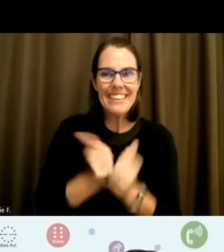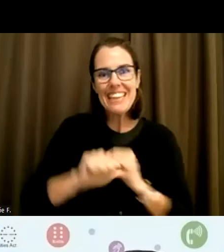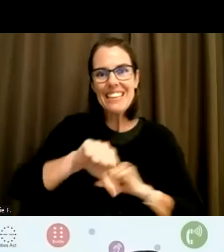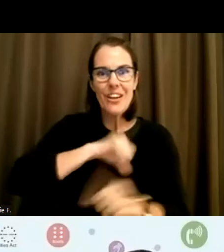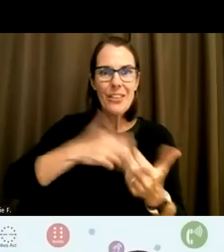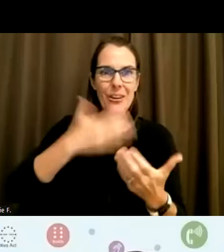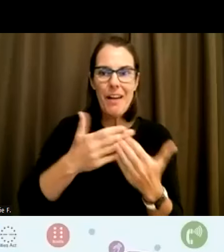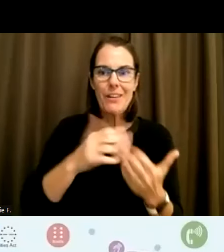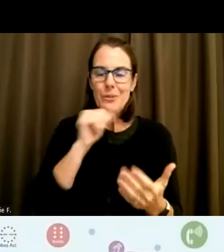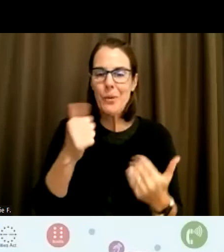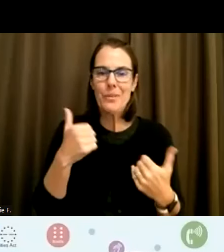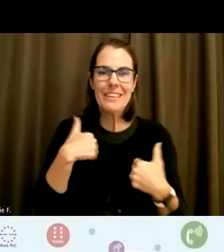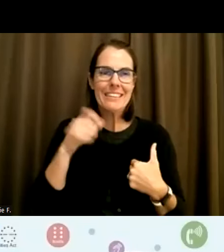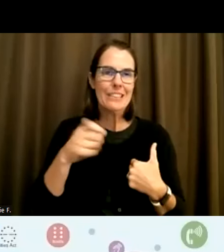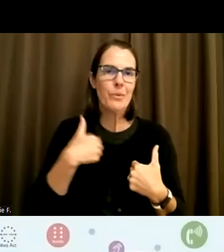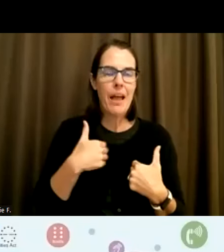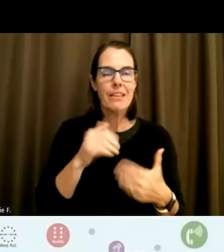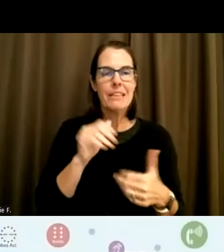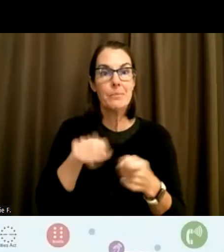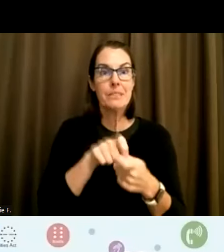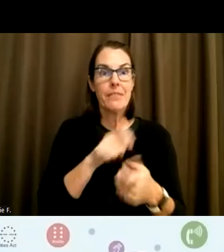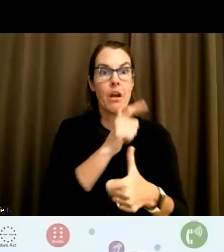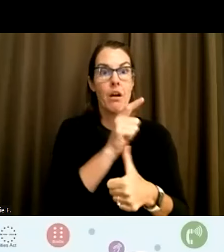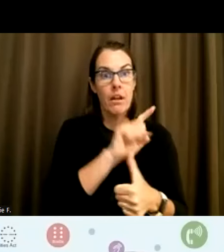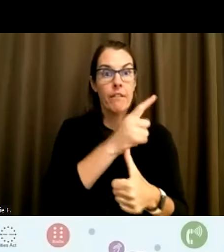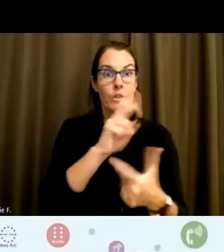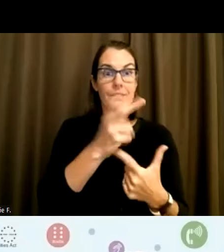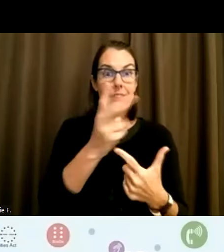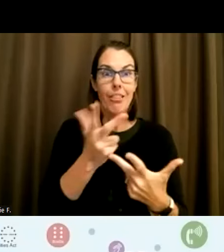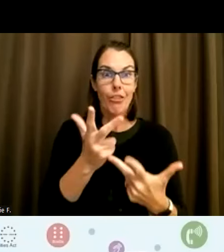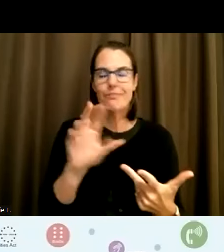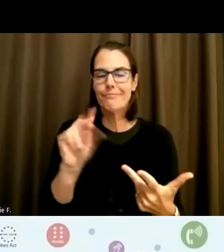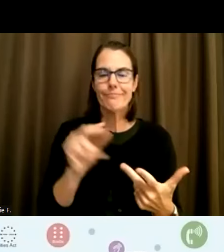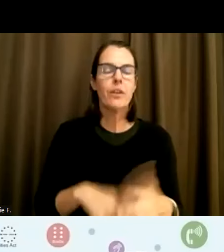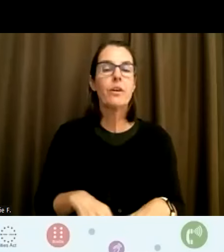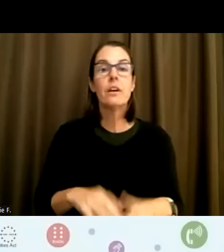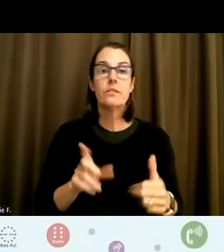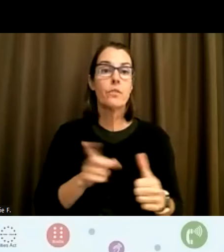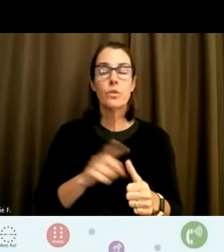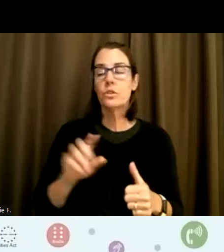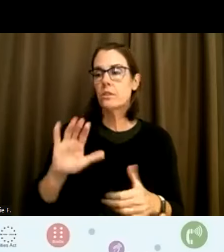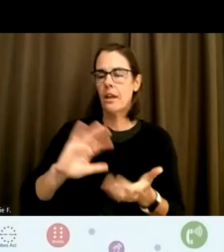So the first question I think that we had talked about discussing is how have your own intersecting